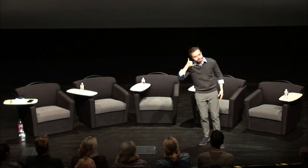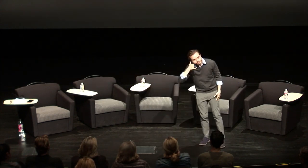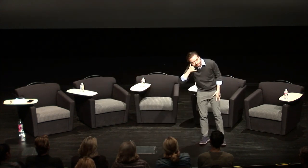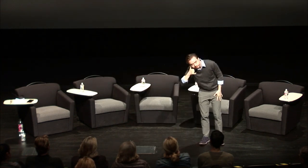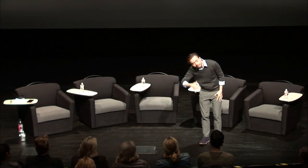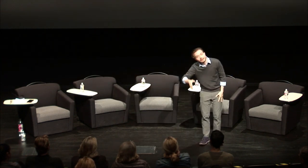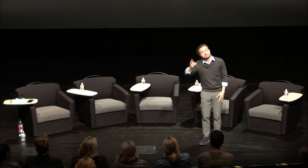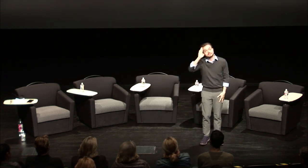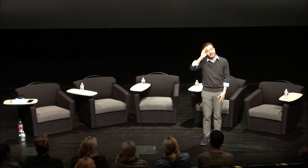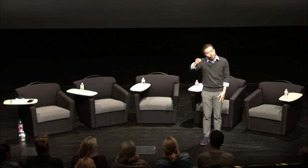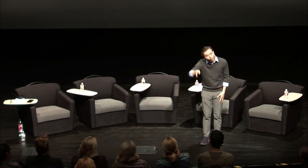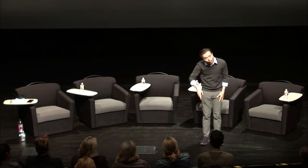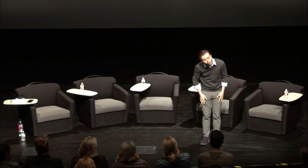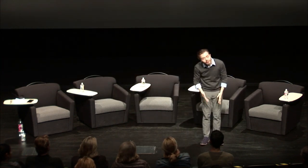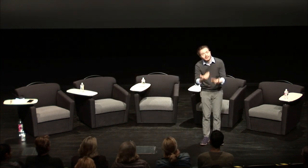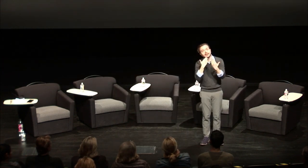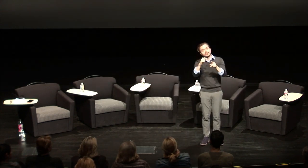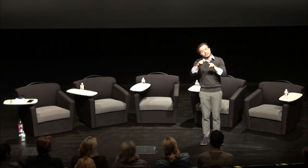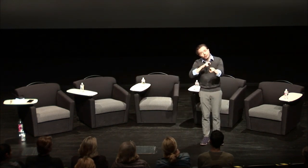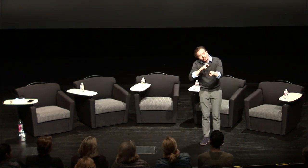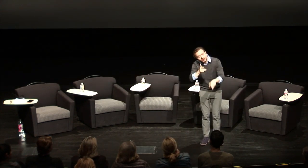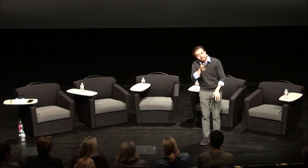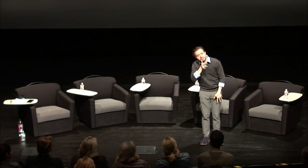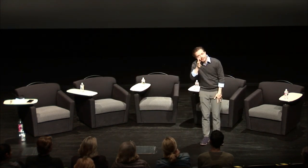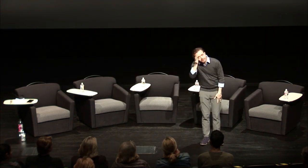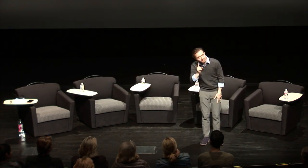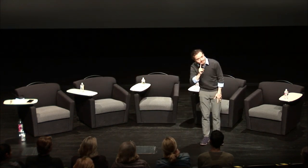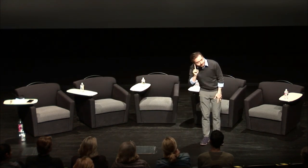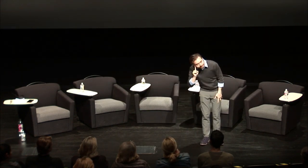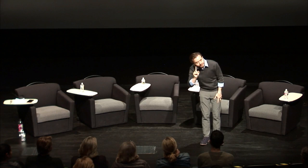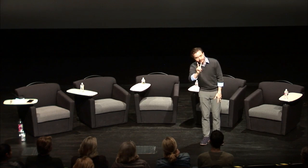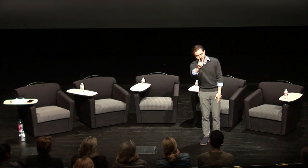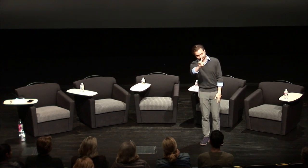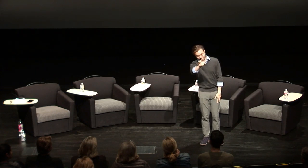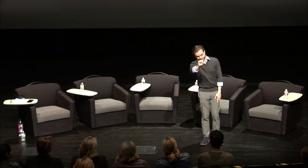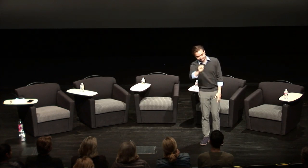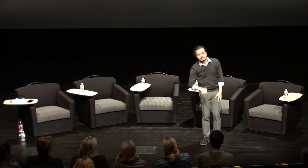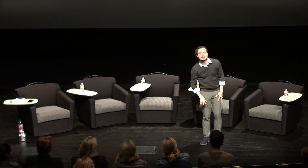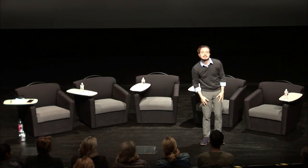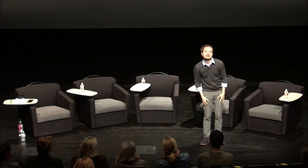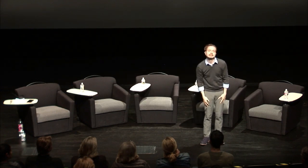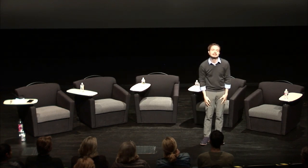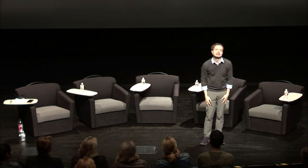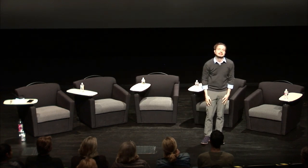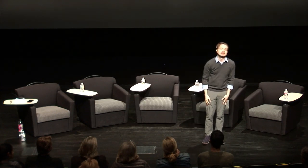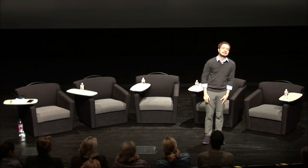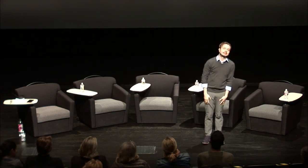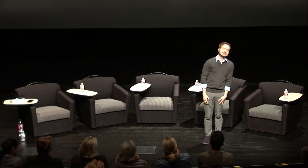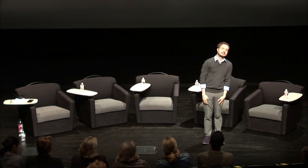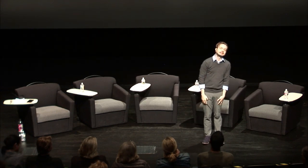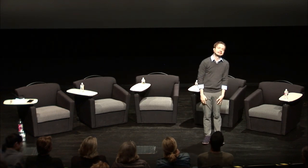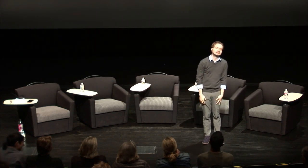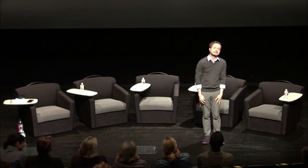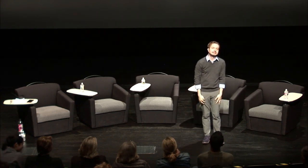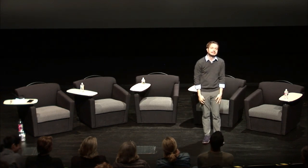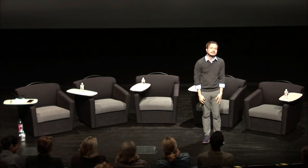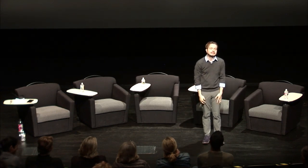answer it that was my job I'd go answer the phone and I'd say hello thank you for calling mother father deaf video relay service